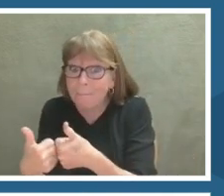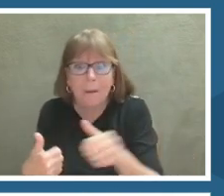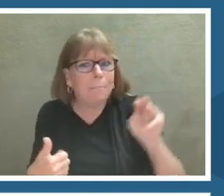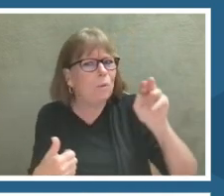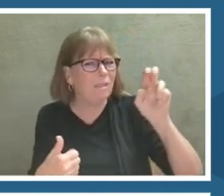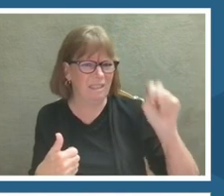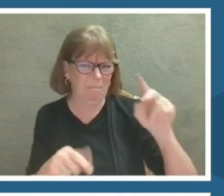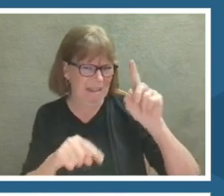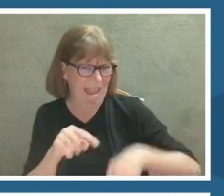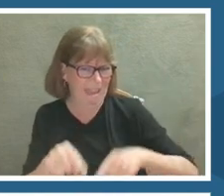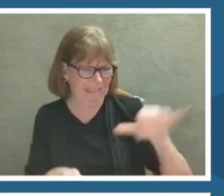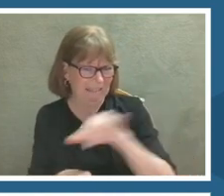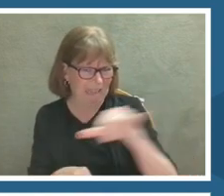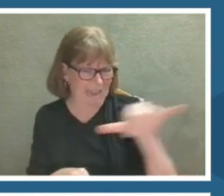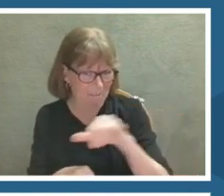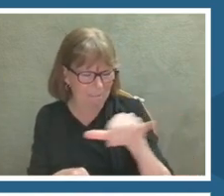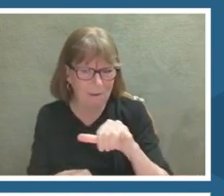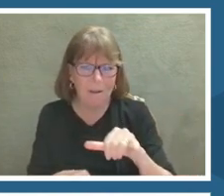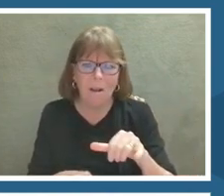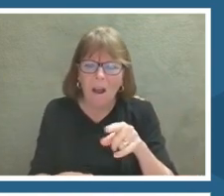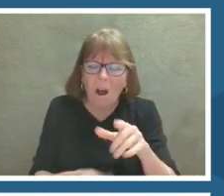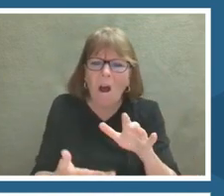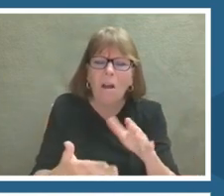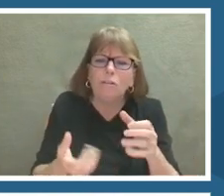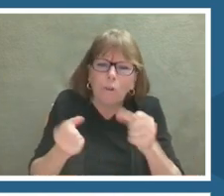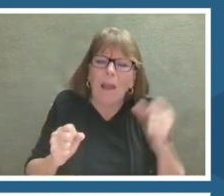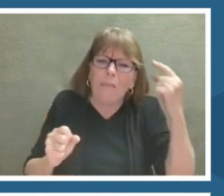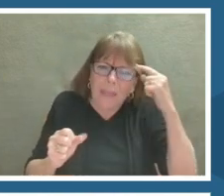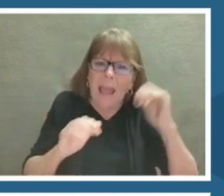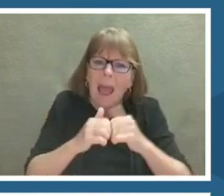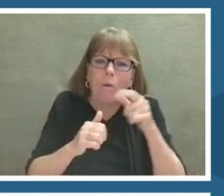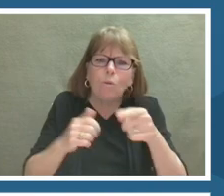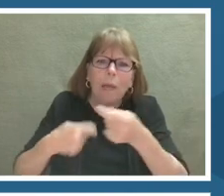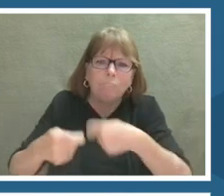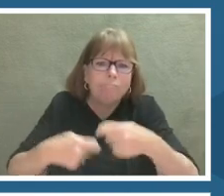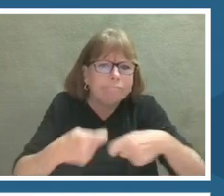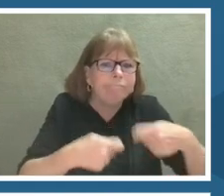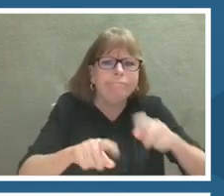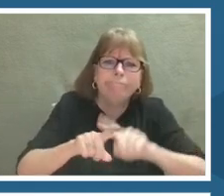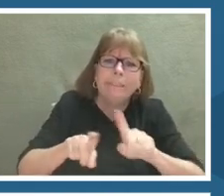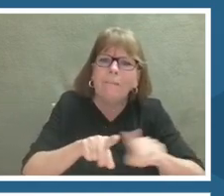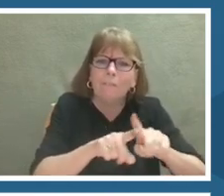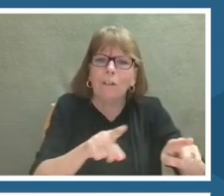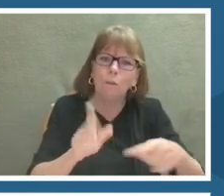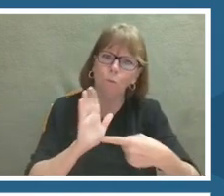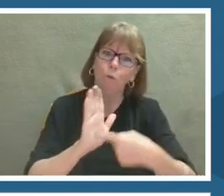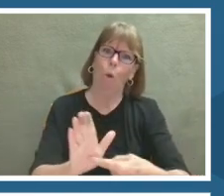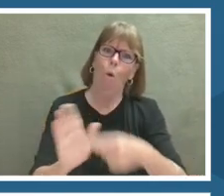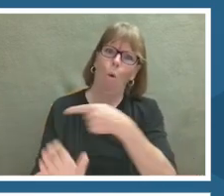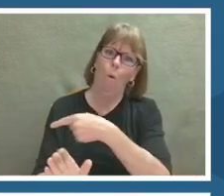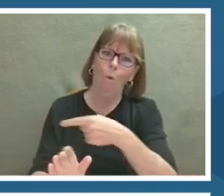That's what we are always thinking about. I'm going to play a quick trailer video to introduce the project and then we will get into it.